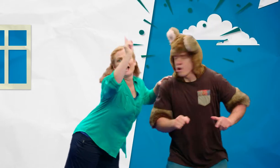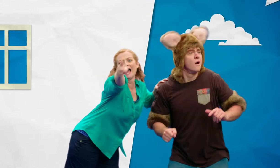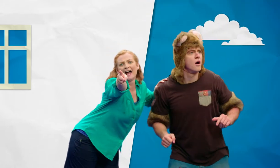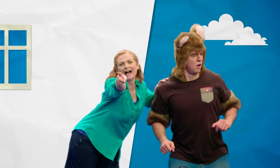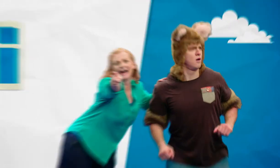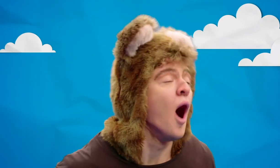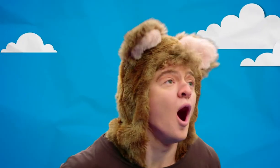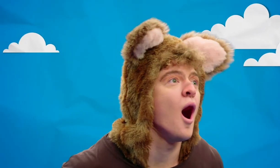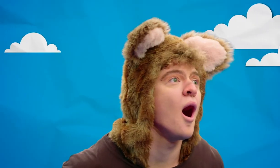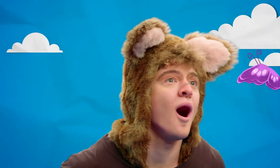Look!